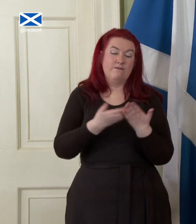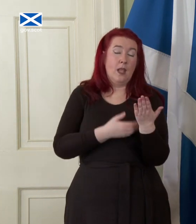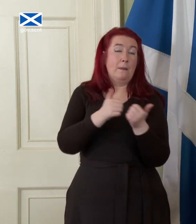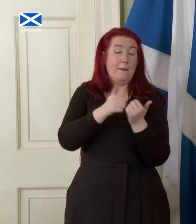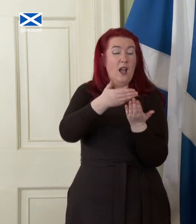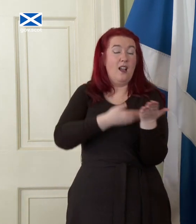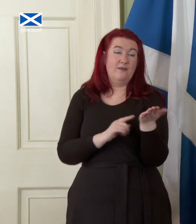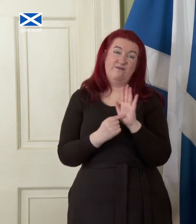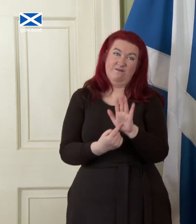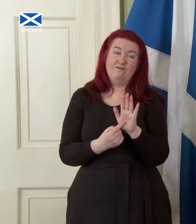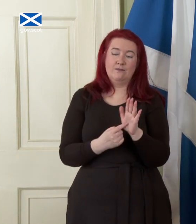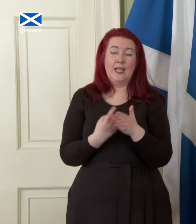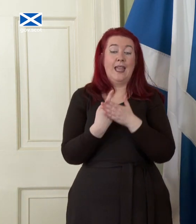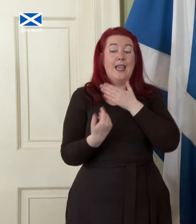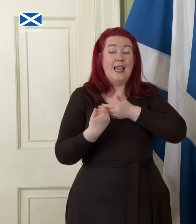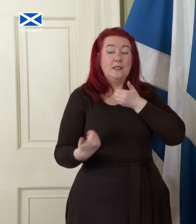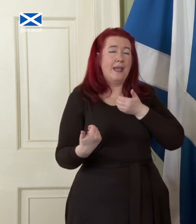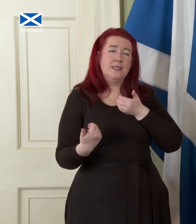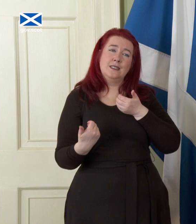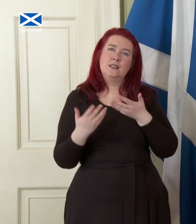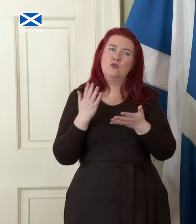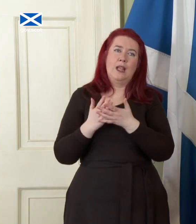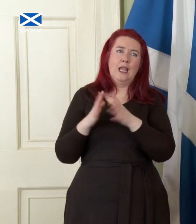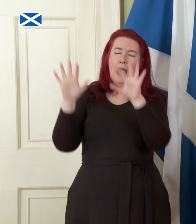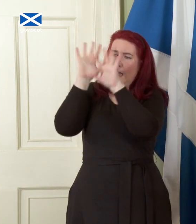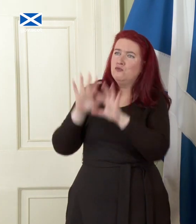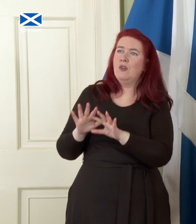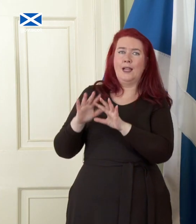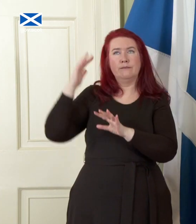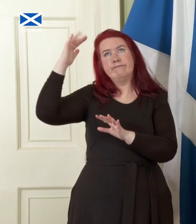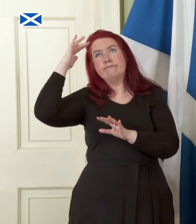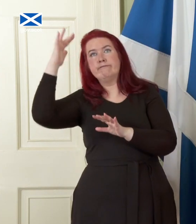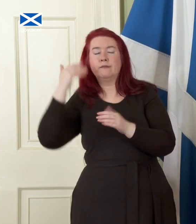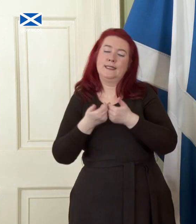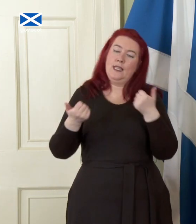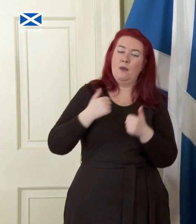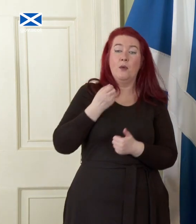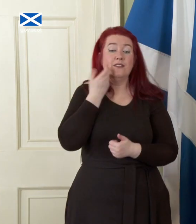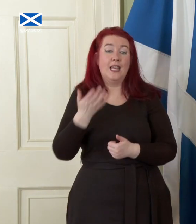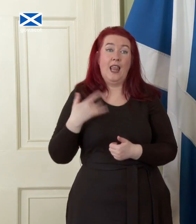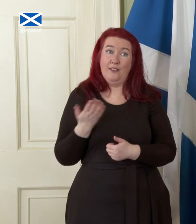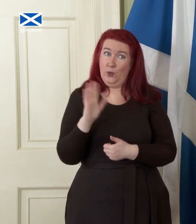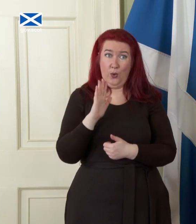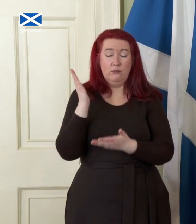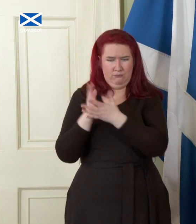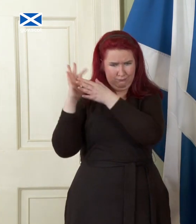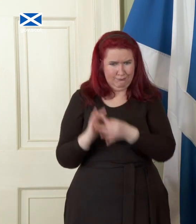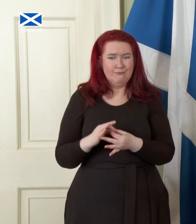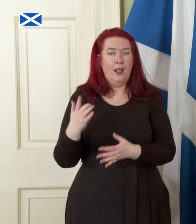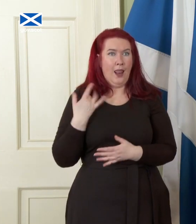Independence is not an abstract argument separate from people's daily lives. It has at its heart the